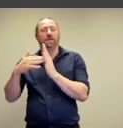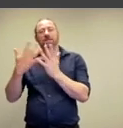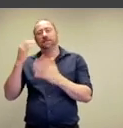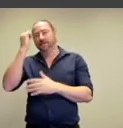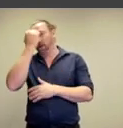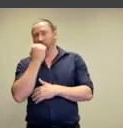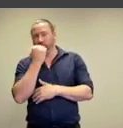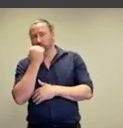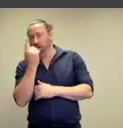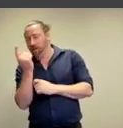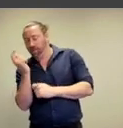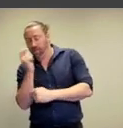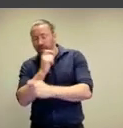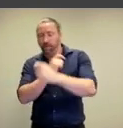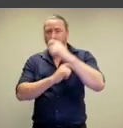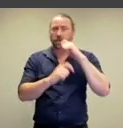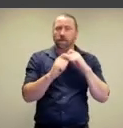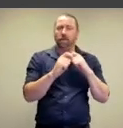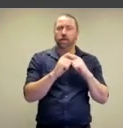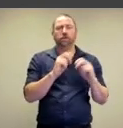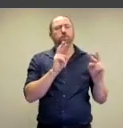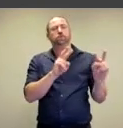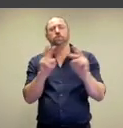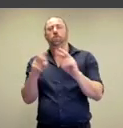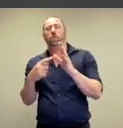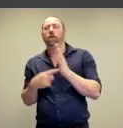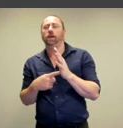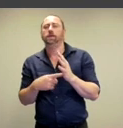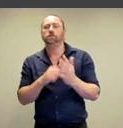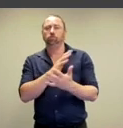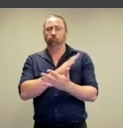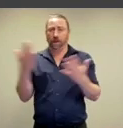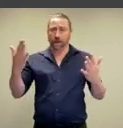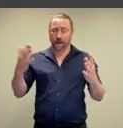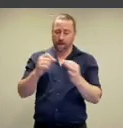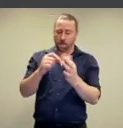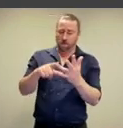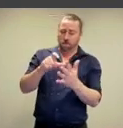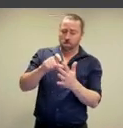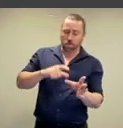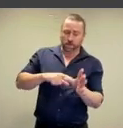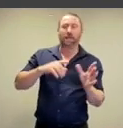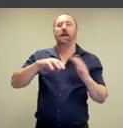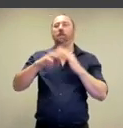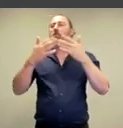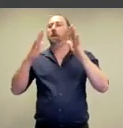in painting and sculpture, toward